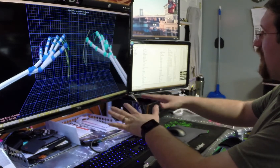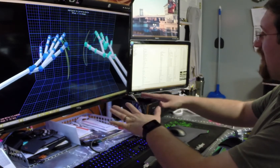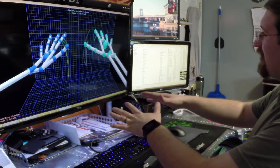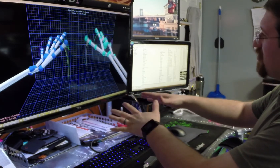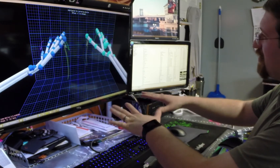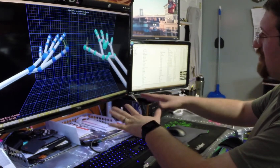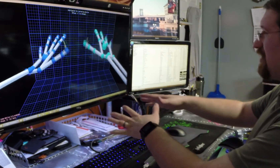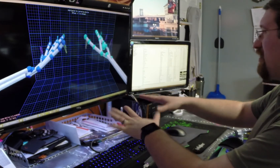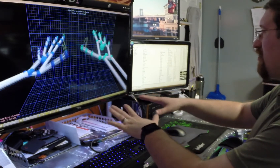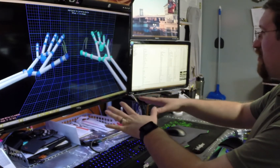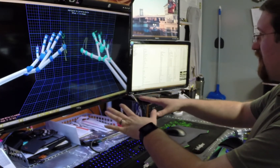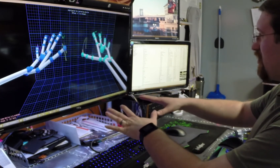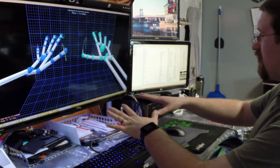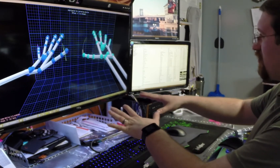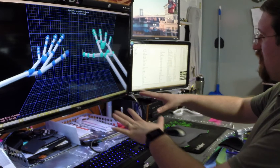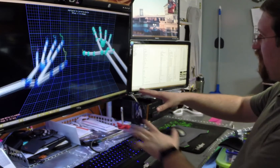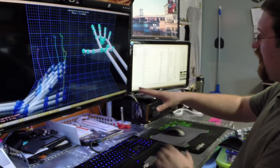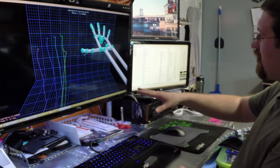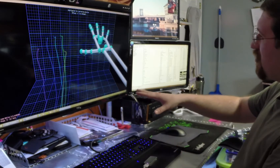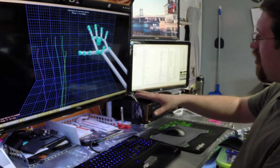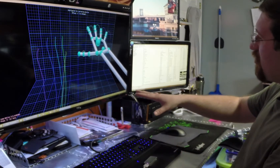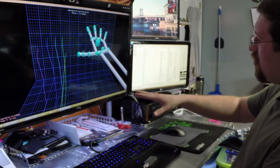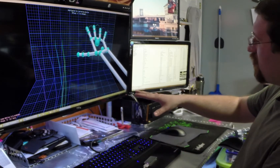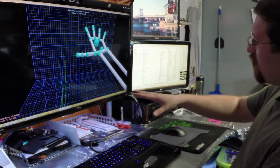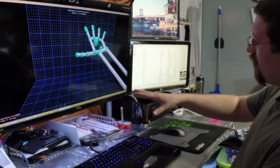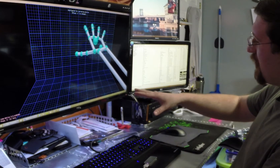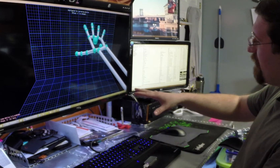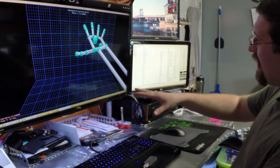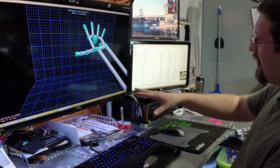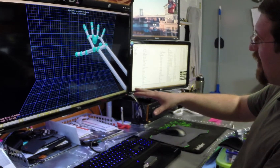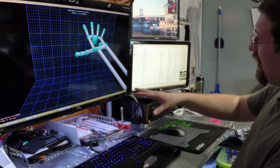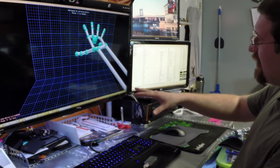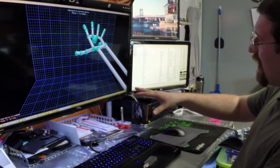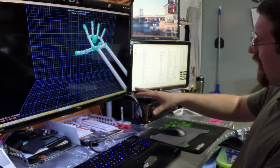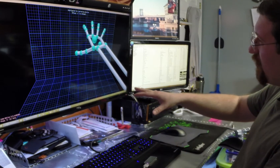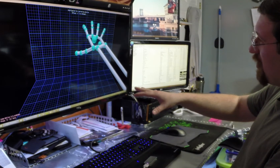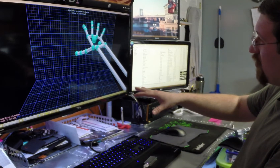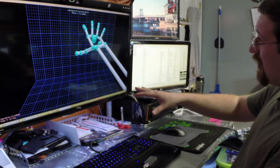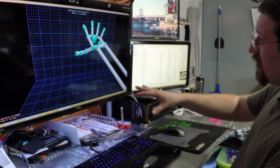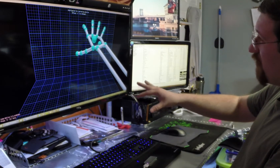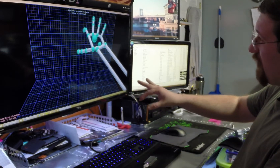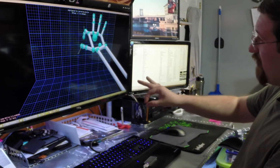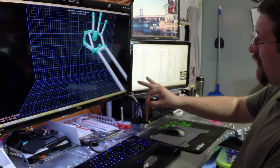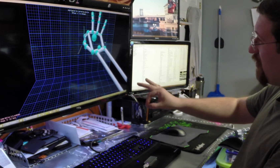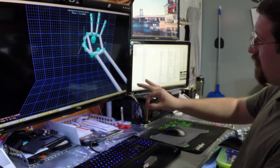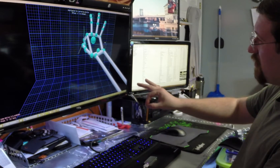but as you can see, there are some issues. If I start to make contact between two of my fingers,